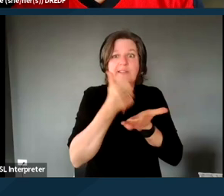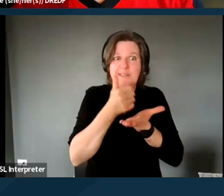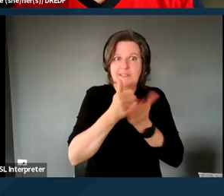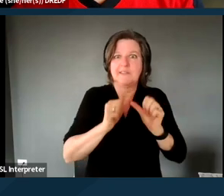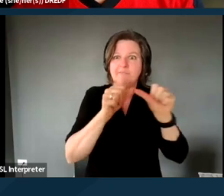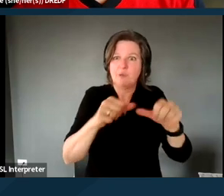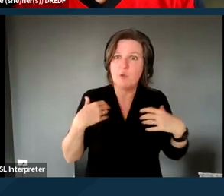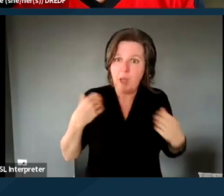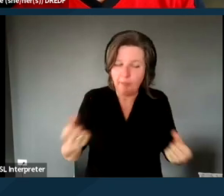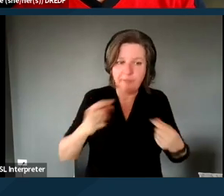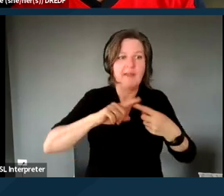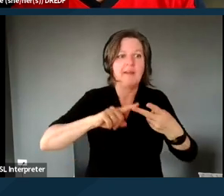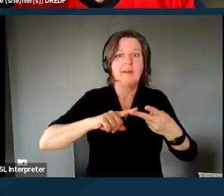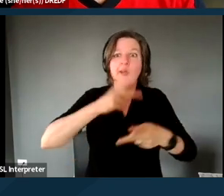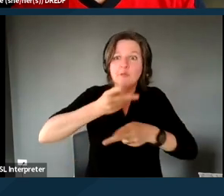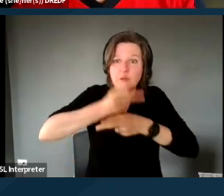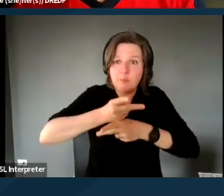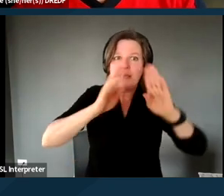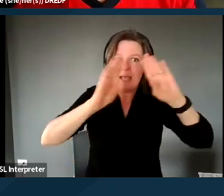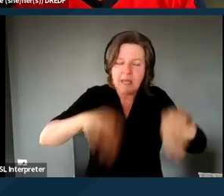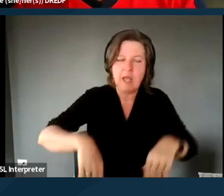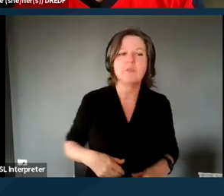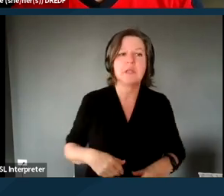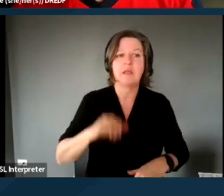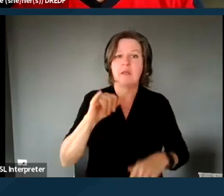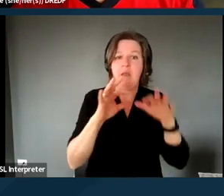The coordination is often that missing element that,